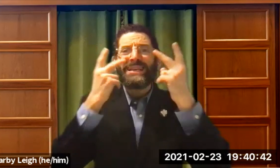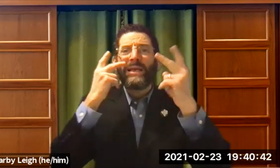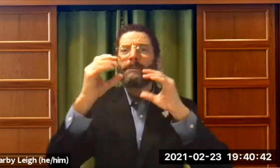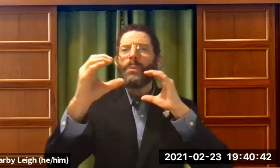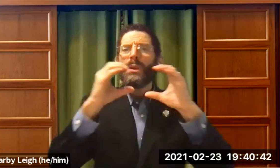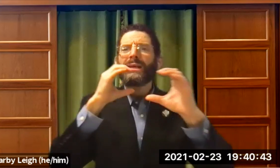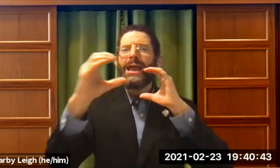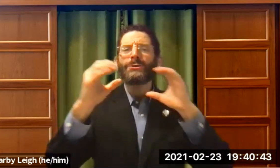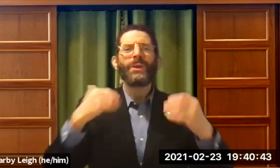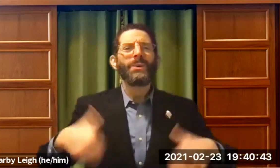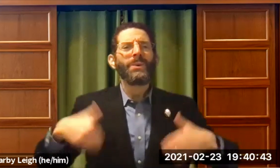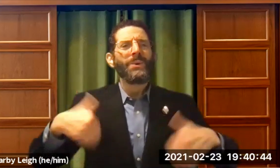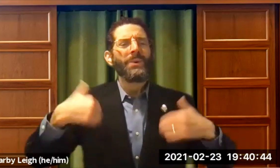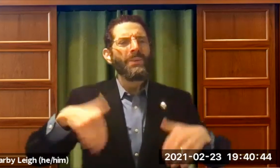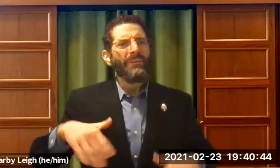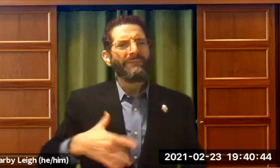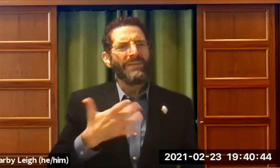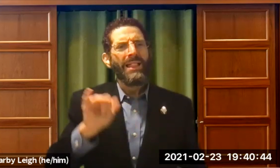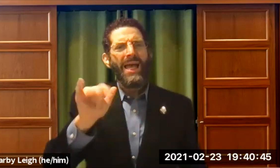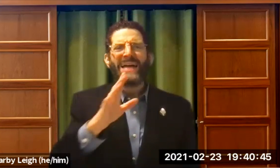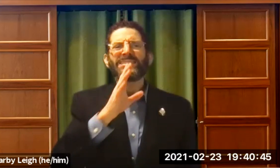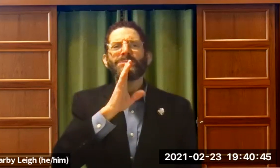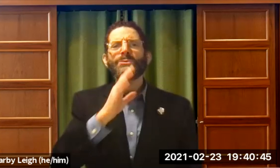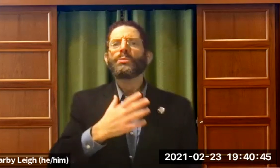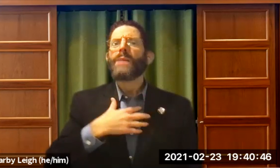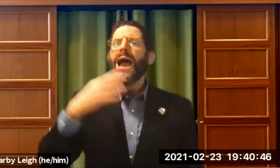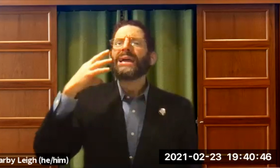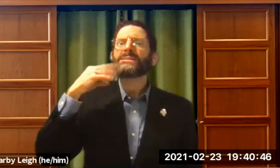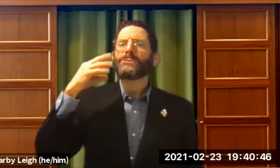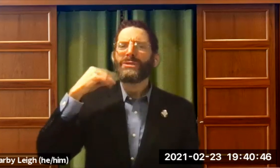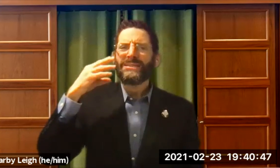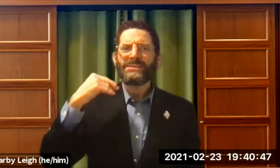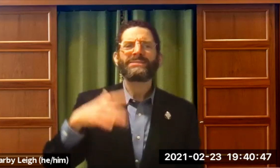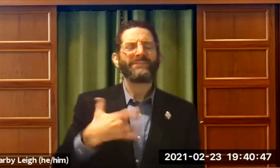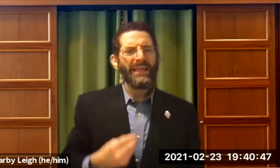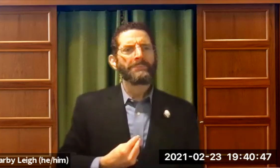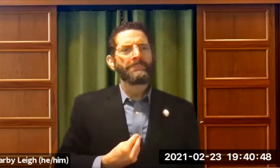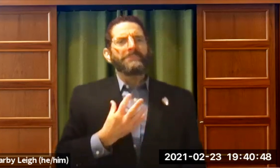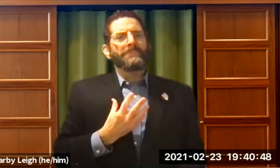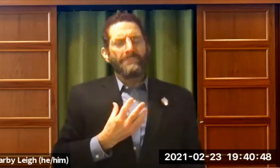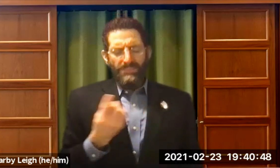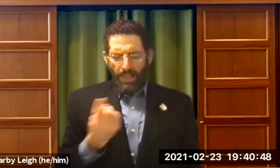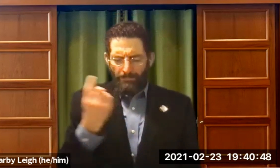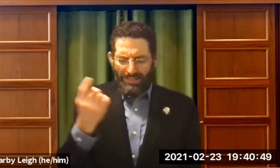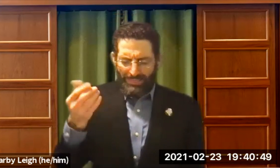They saw communication . Wow. That spoke to my personal experience